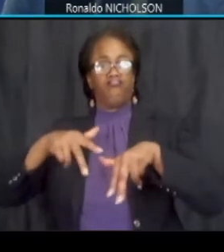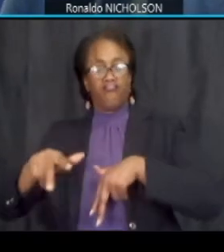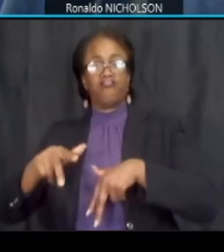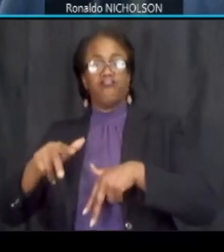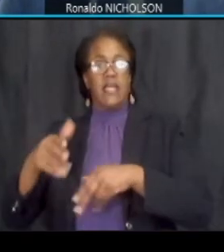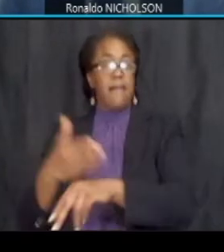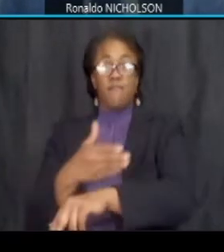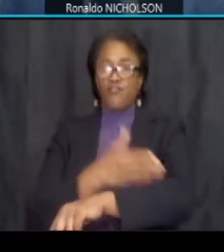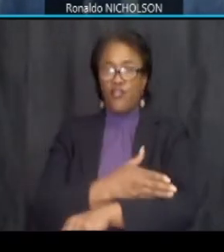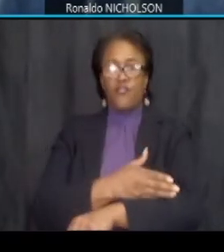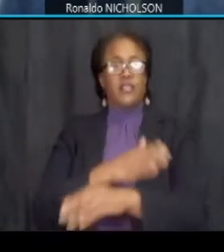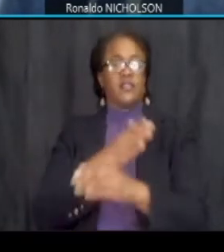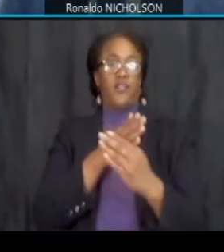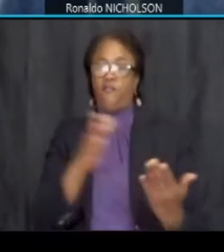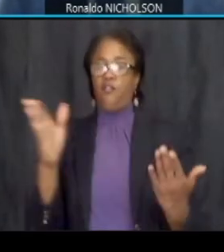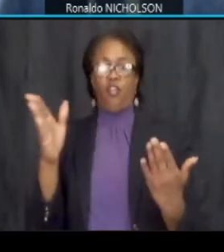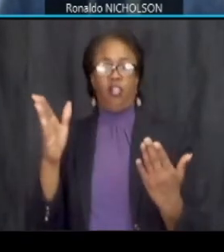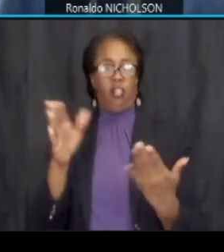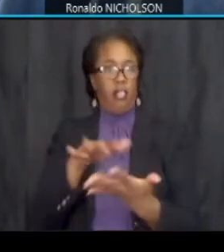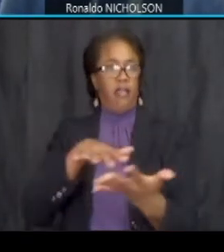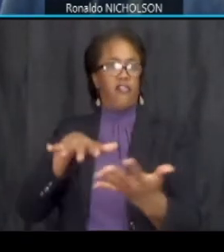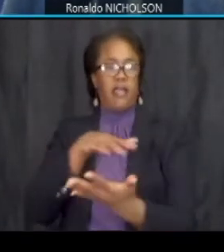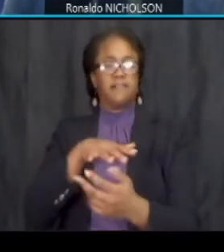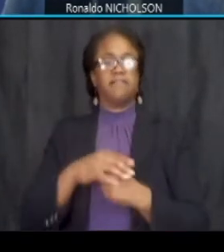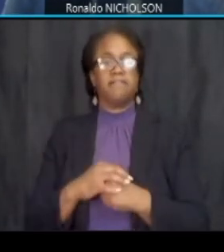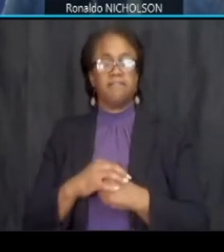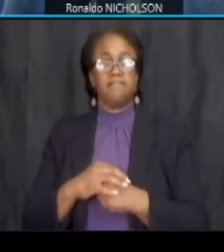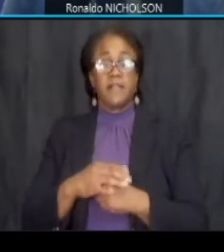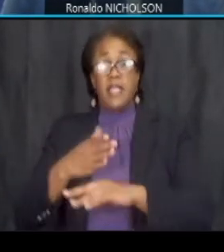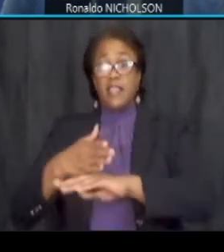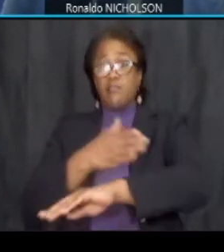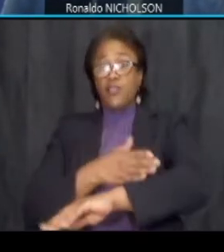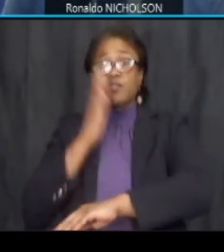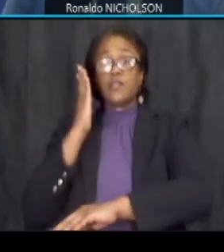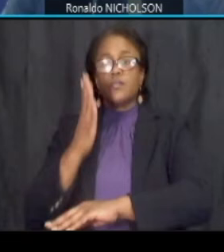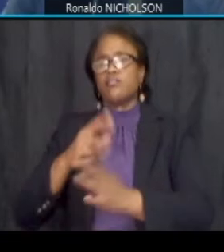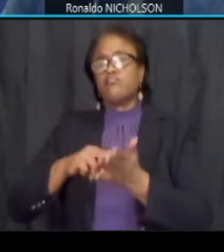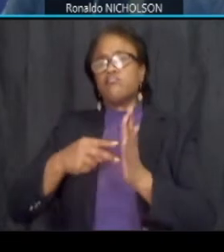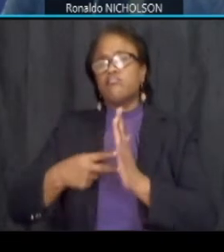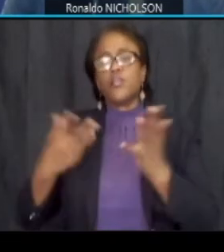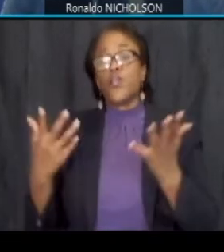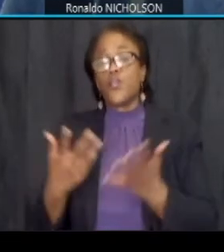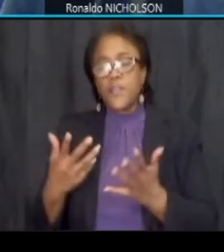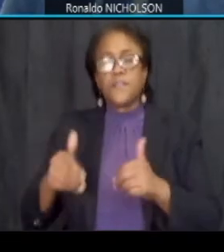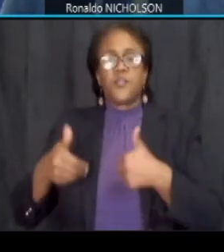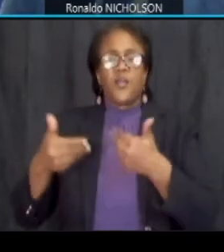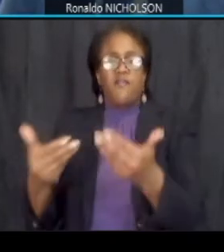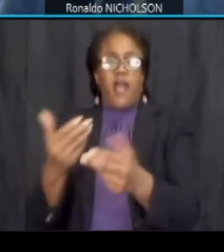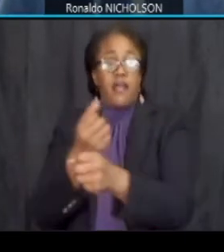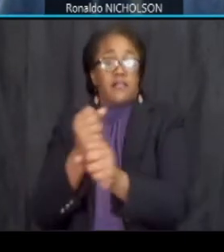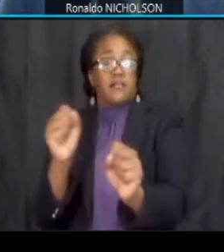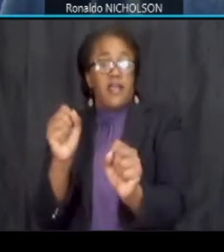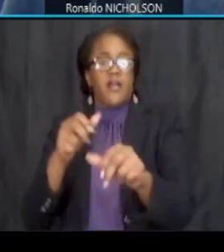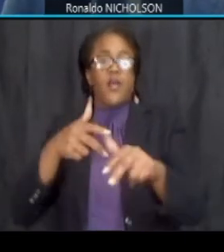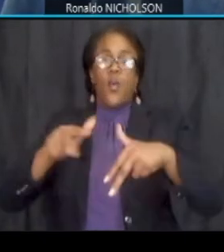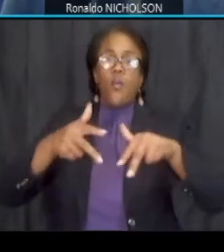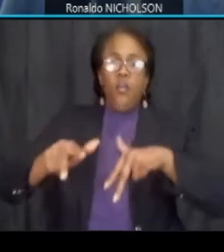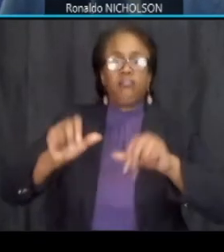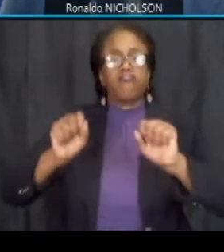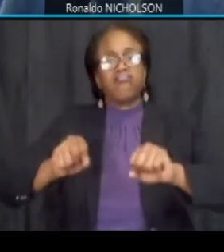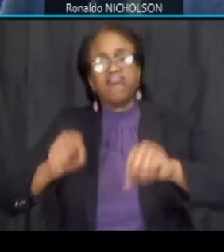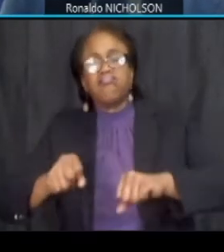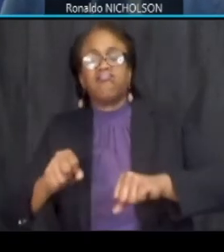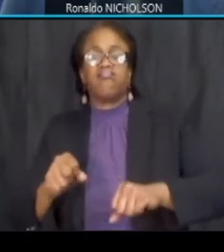the entire corridor these improvements are intended to provide safe walkability trail